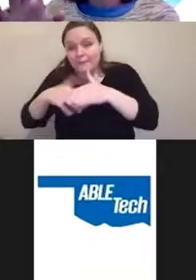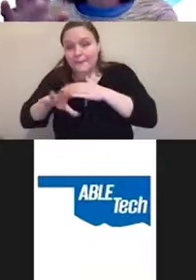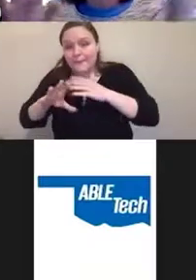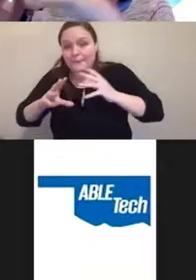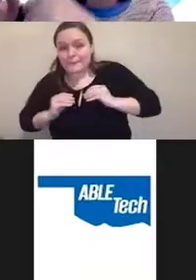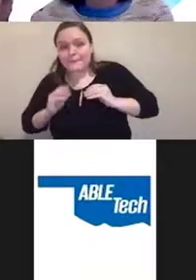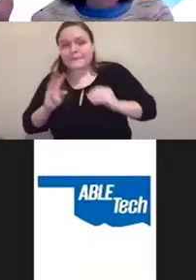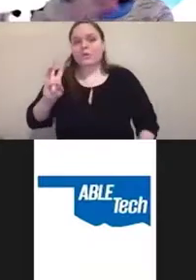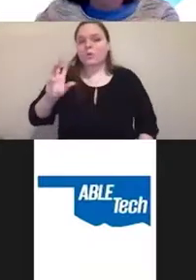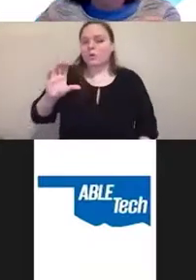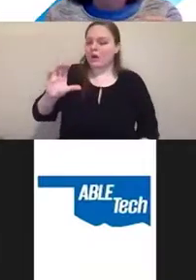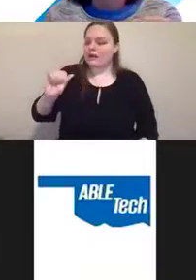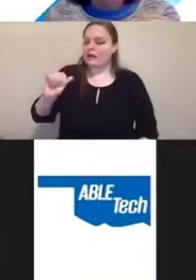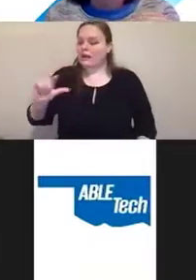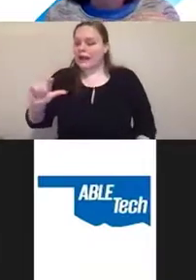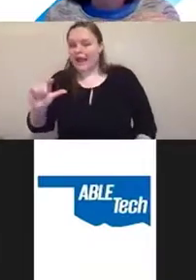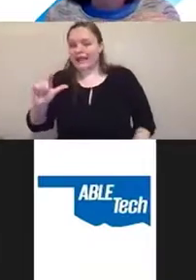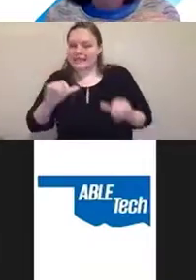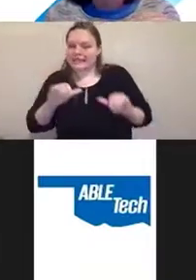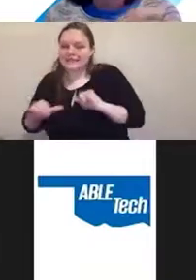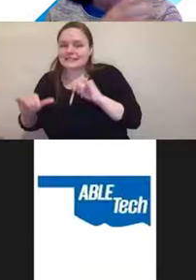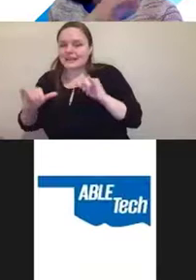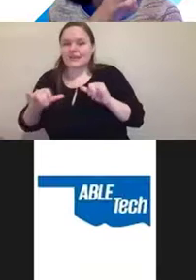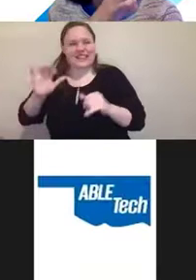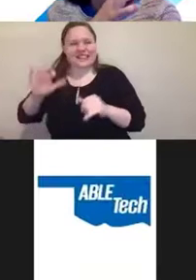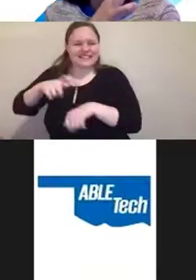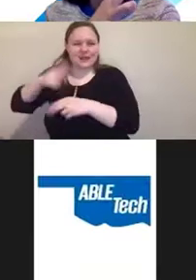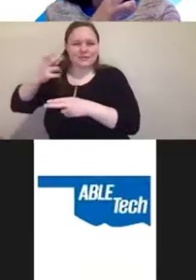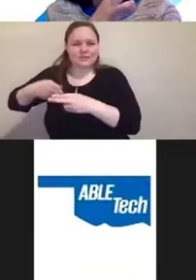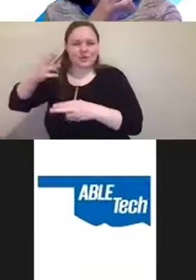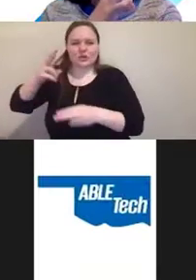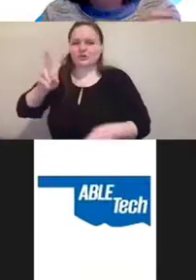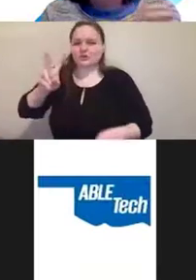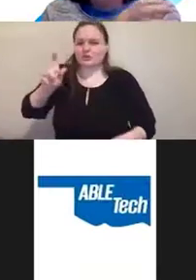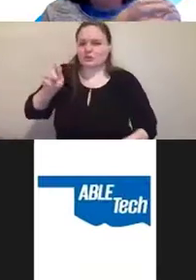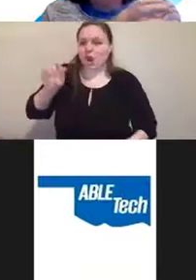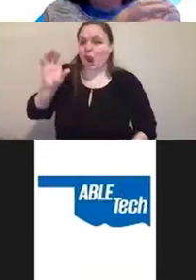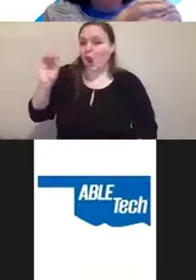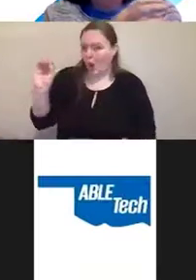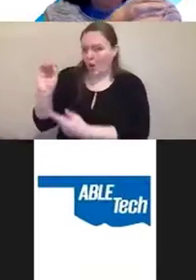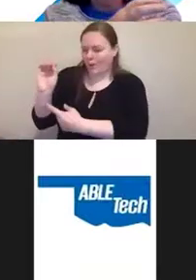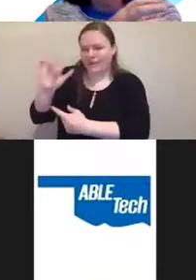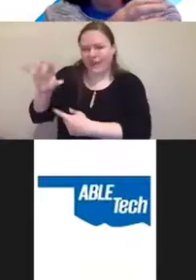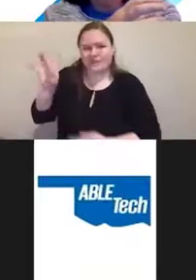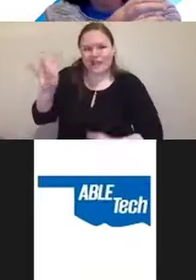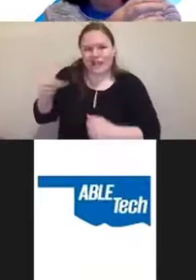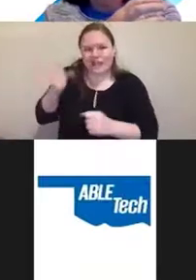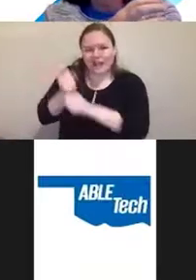and it was WCAG 2.0 at the time, because this was about eight years ago when that effort started